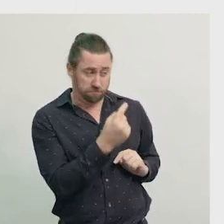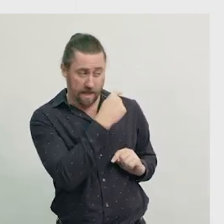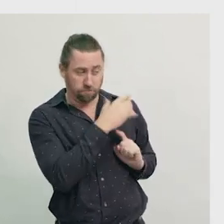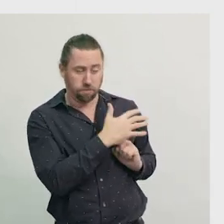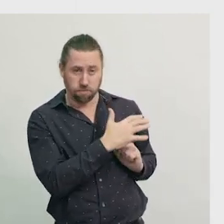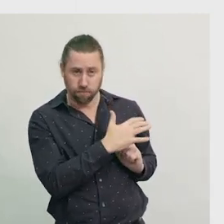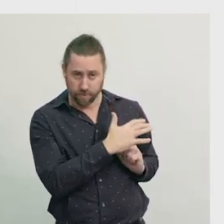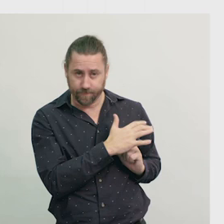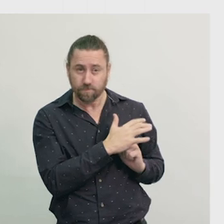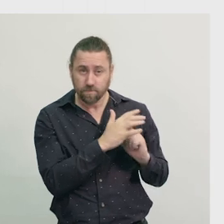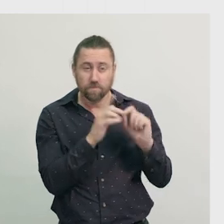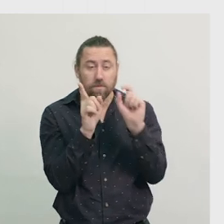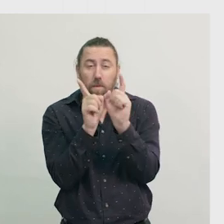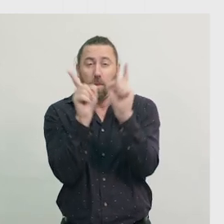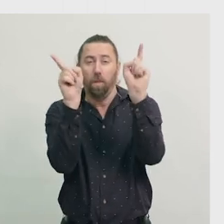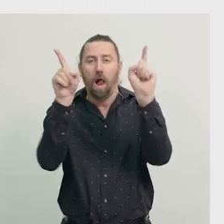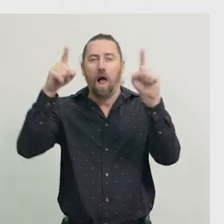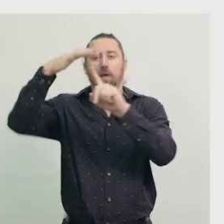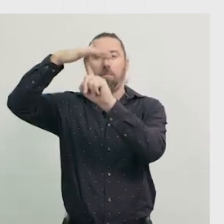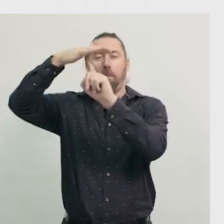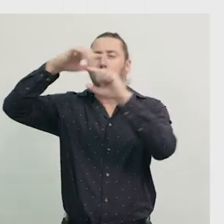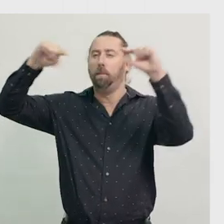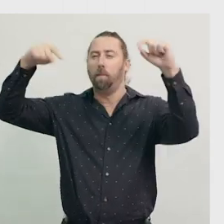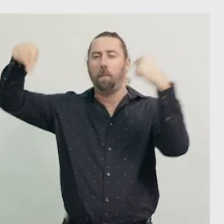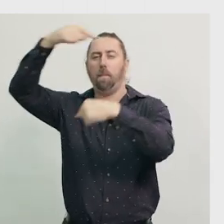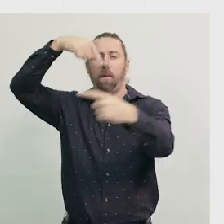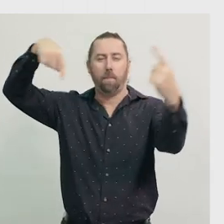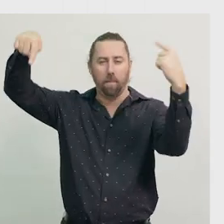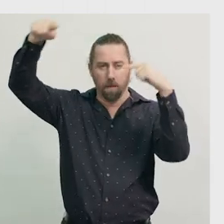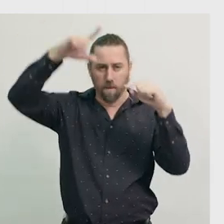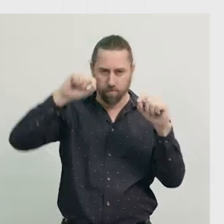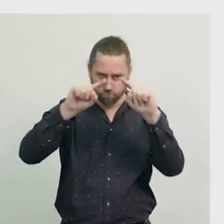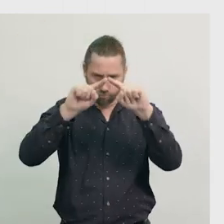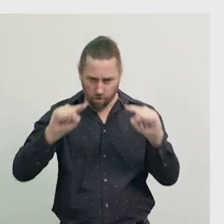The triangle is one of the propellers. The two large triangles make the square body.